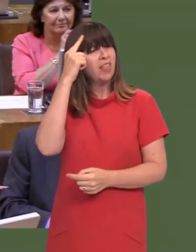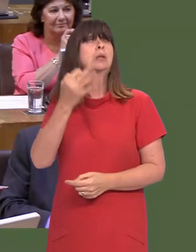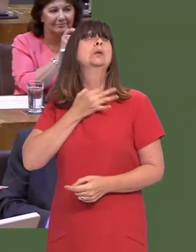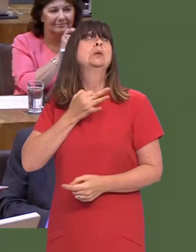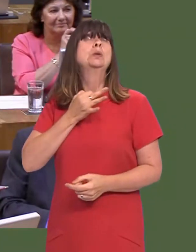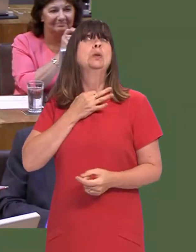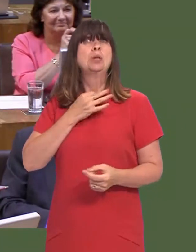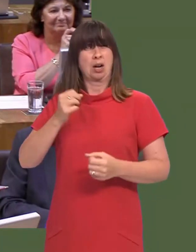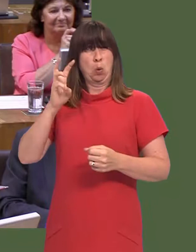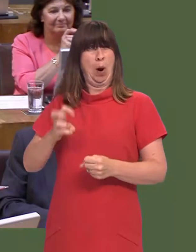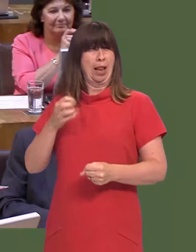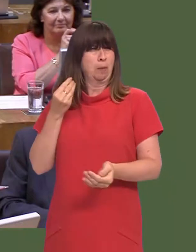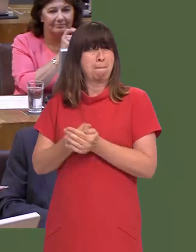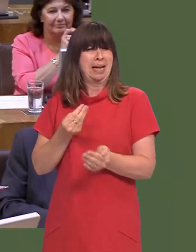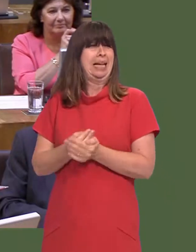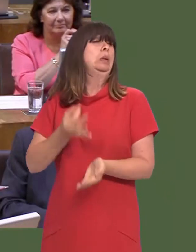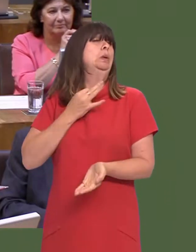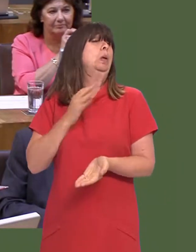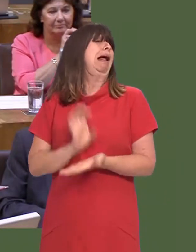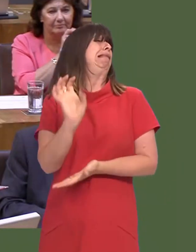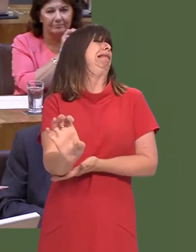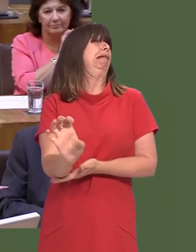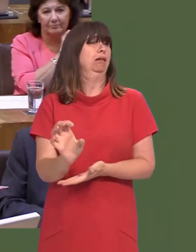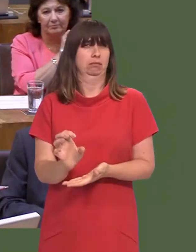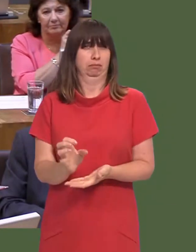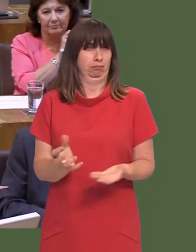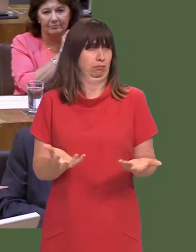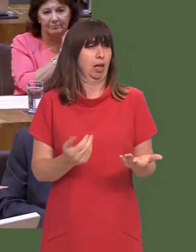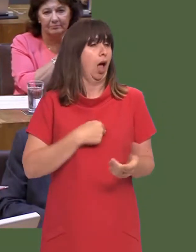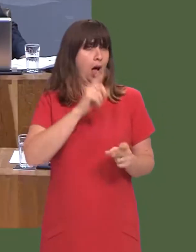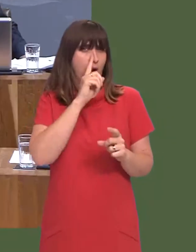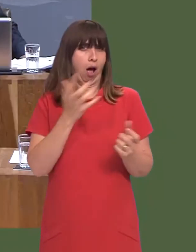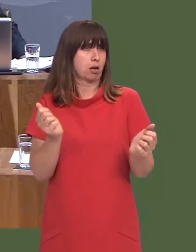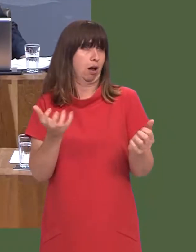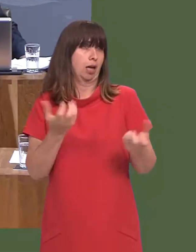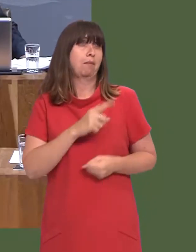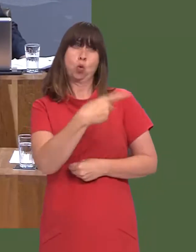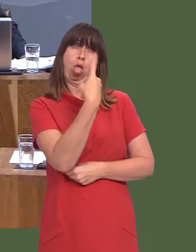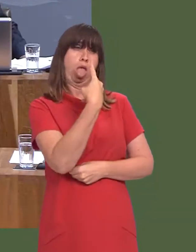are high risks to be taken with Welsh public spending, then, of course, I cannot accept a lecture from the leader of Plaid Cymru.